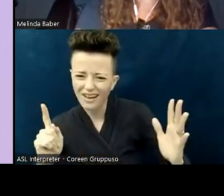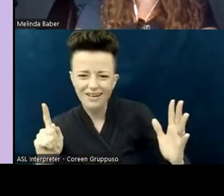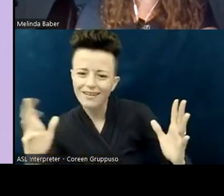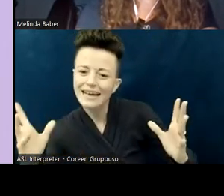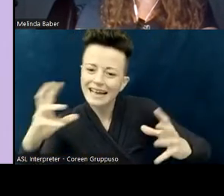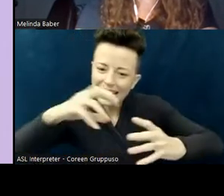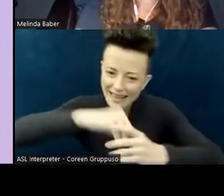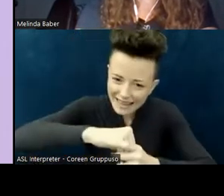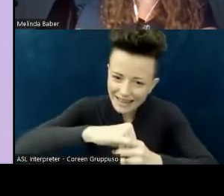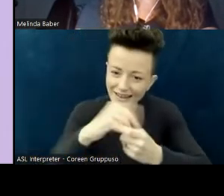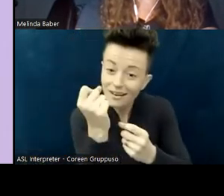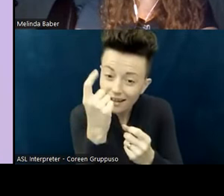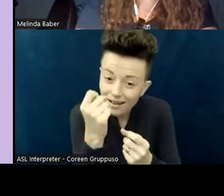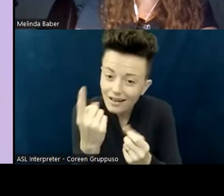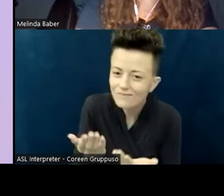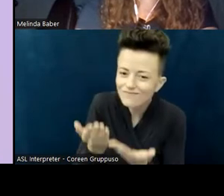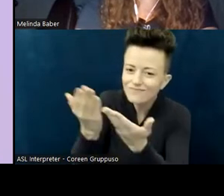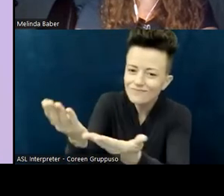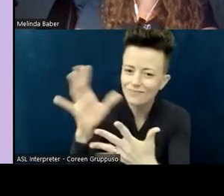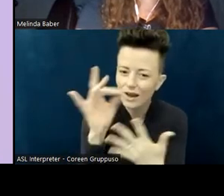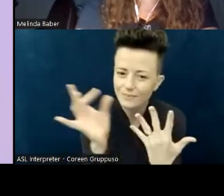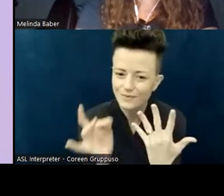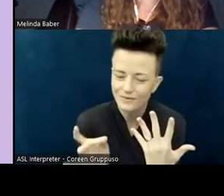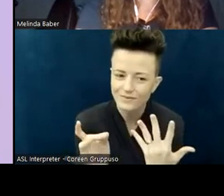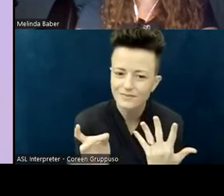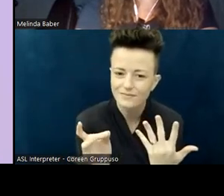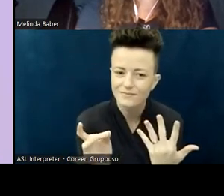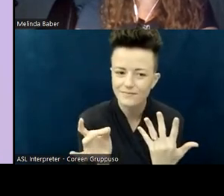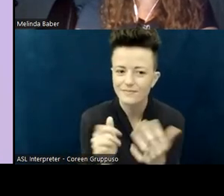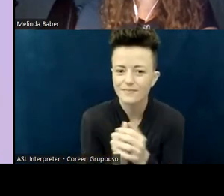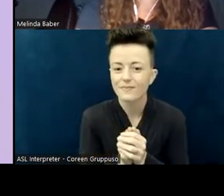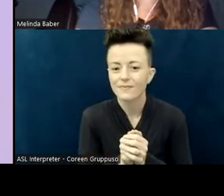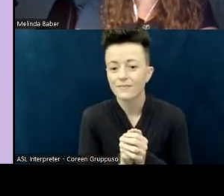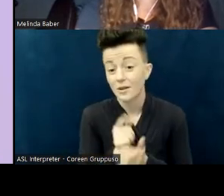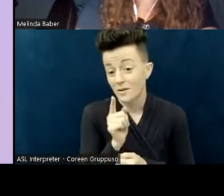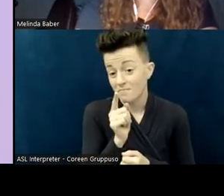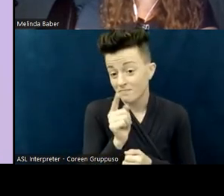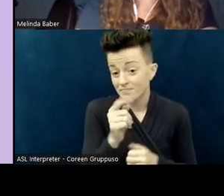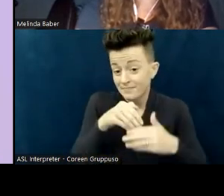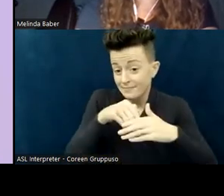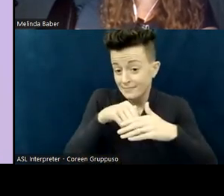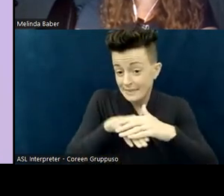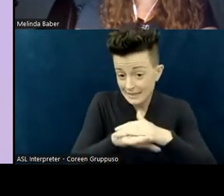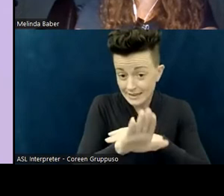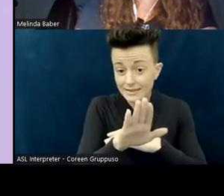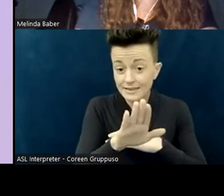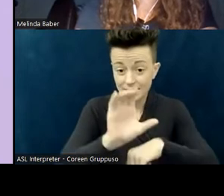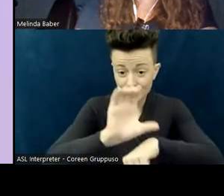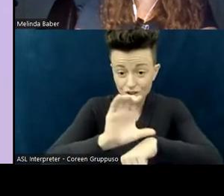But in terms of Safe Sanctuaries, you would need two extra, unrelated adults to go with that individual to that room,